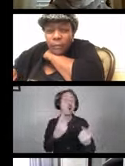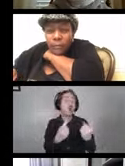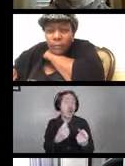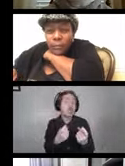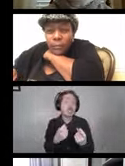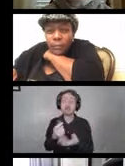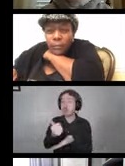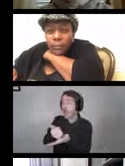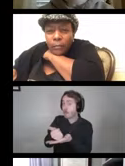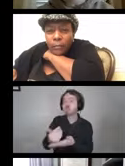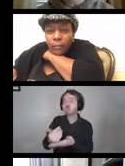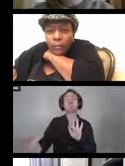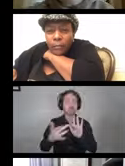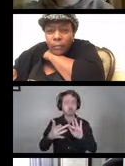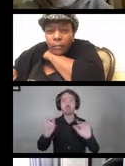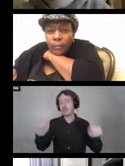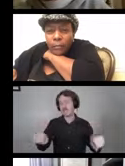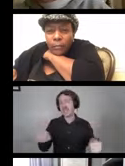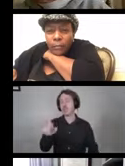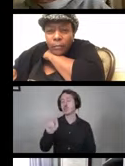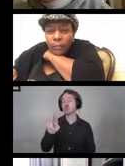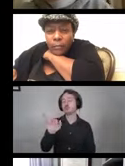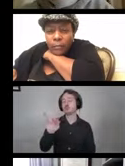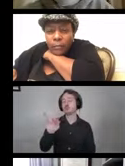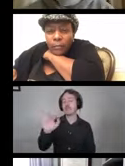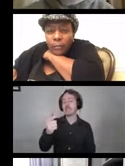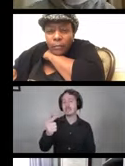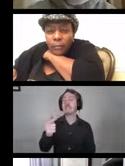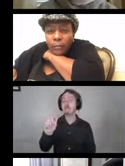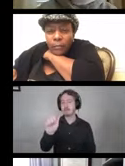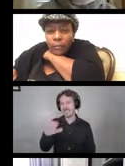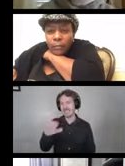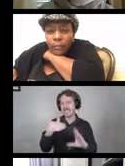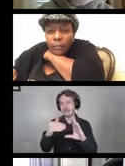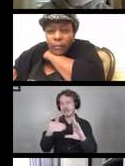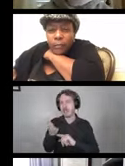feel free to reach out to us at that training e-mail address. Carolyn?